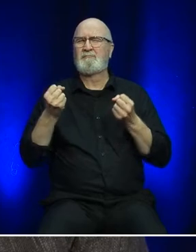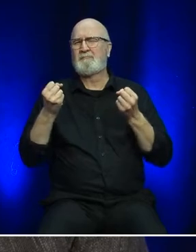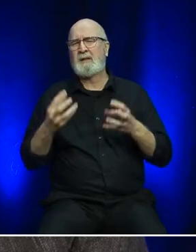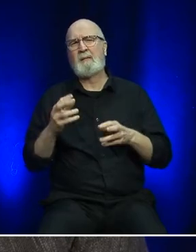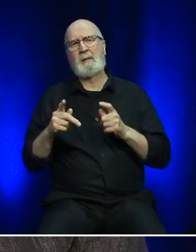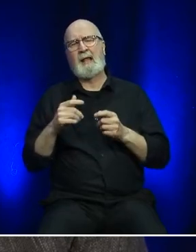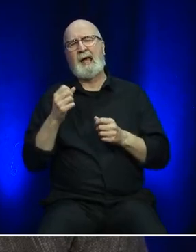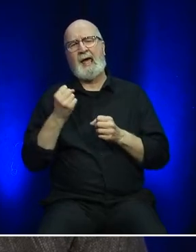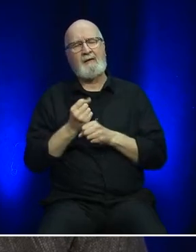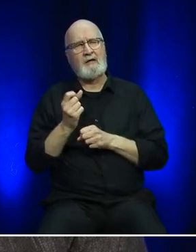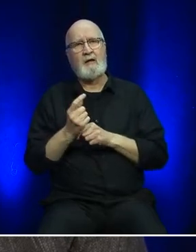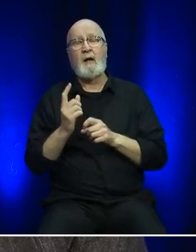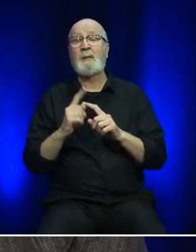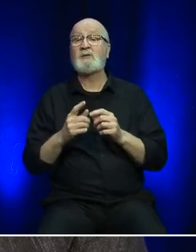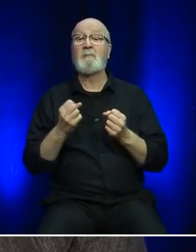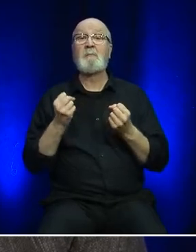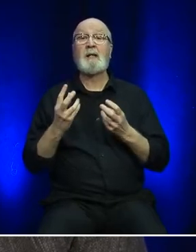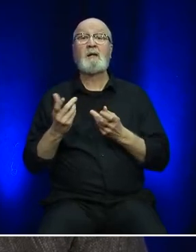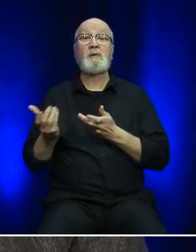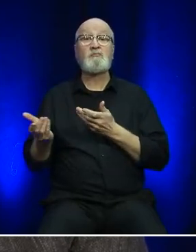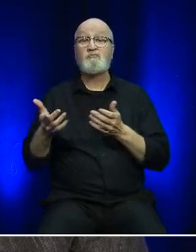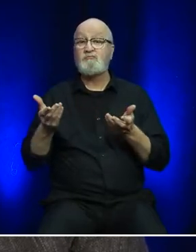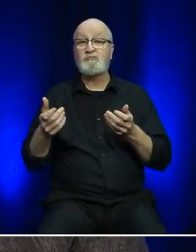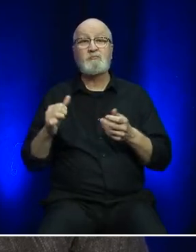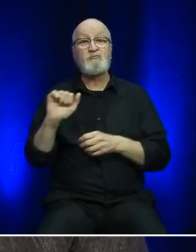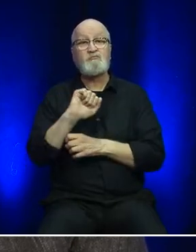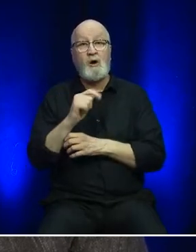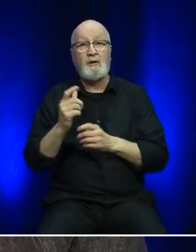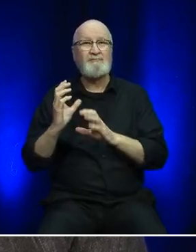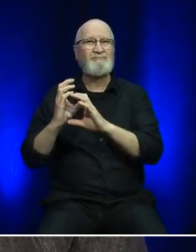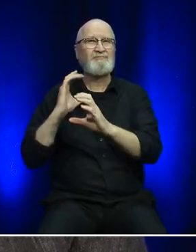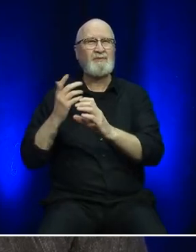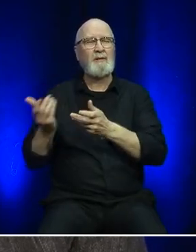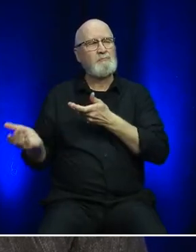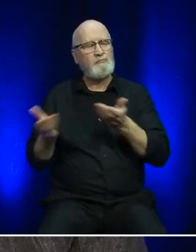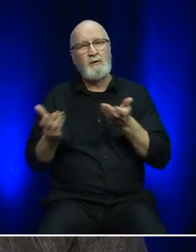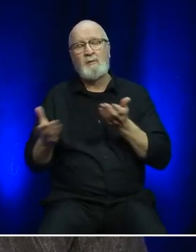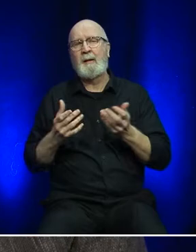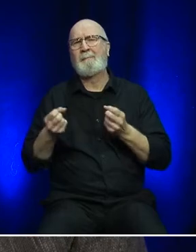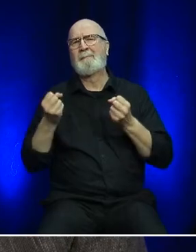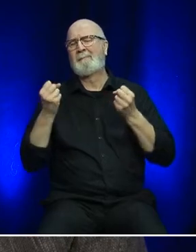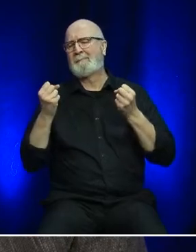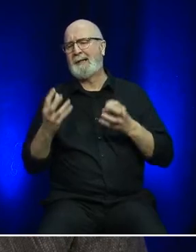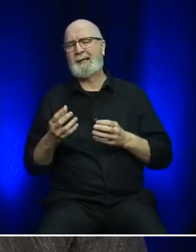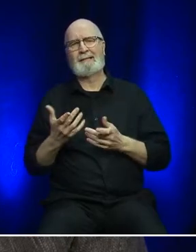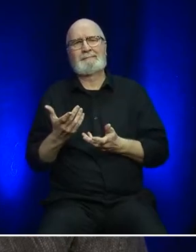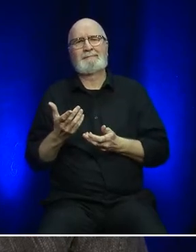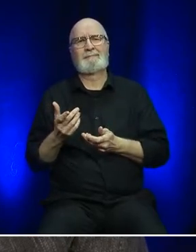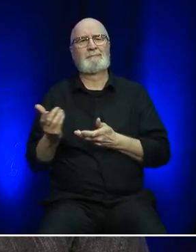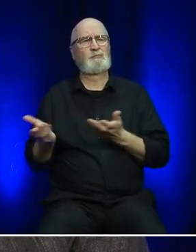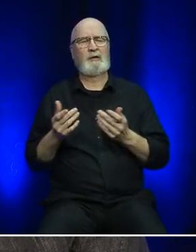as well as many of the goods that are used and consumed in Newfoundland and Labrador each day.